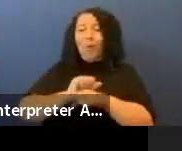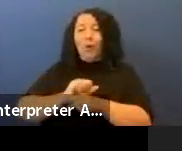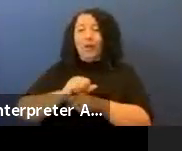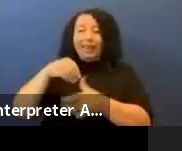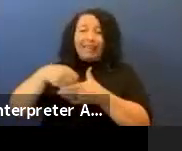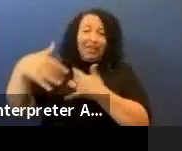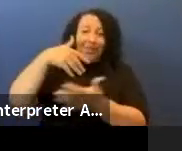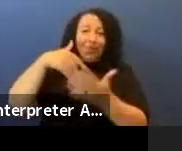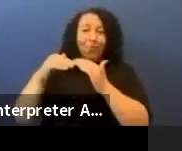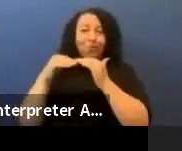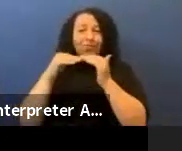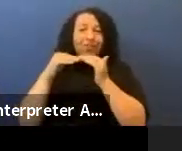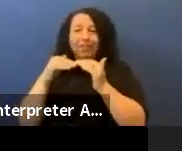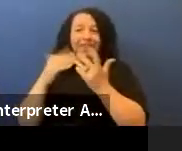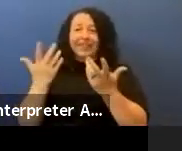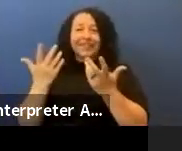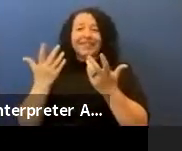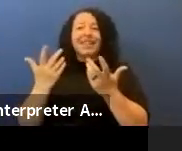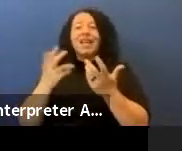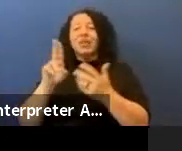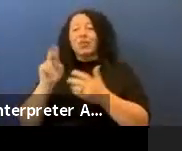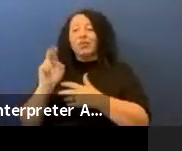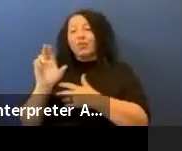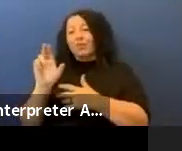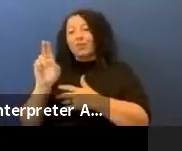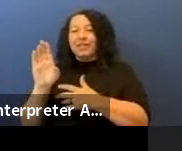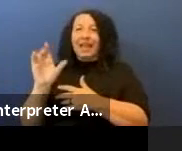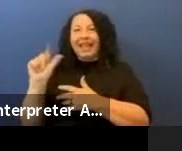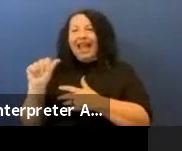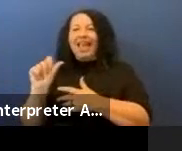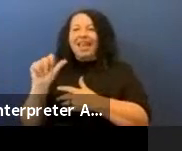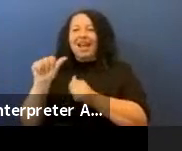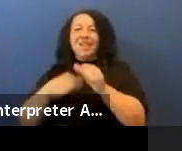and who are UCLA alumni. I graduated in 1999